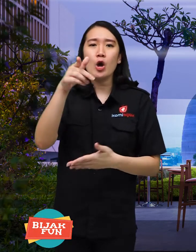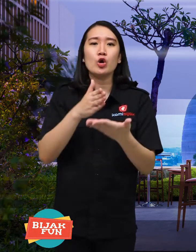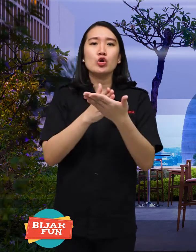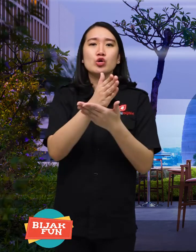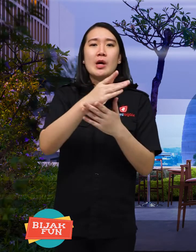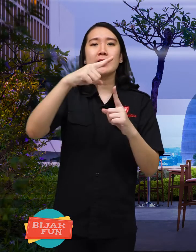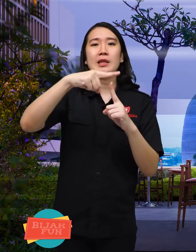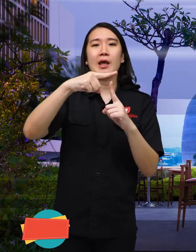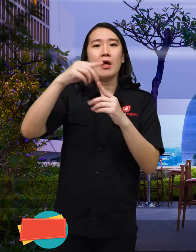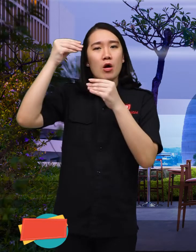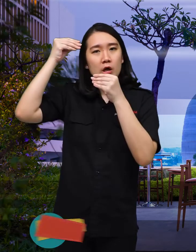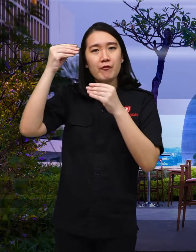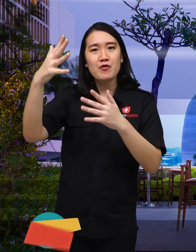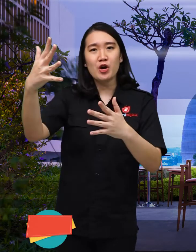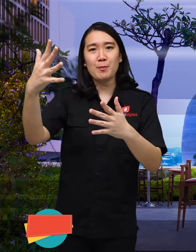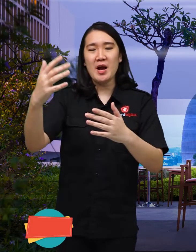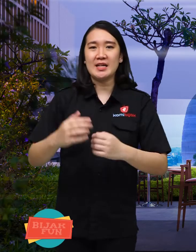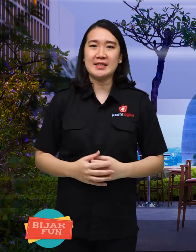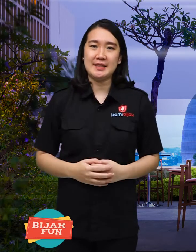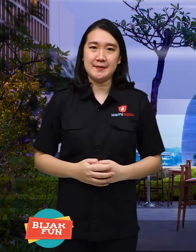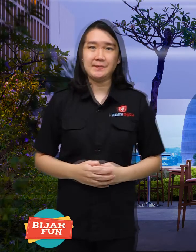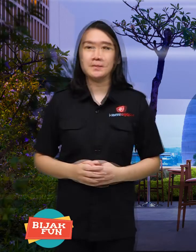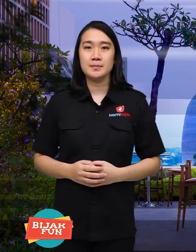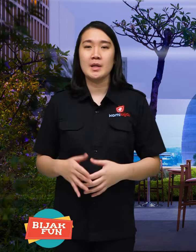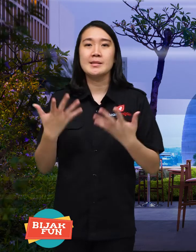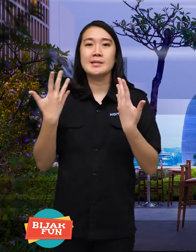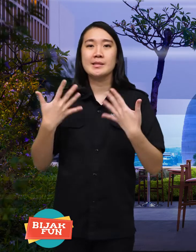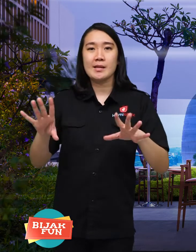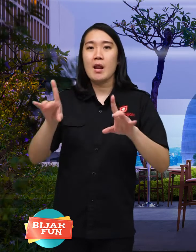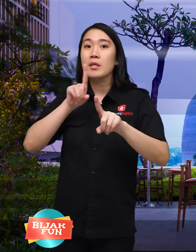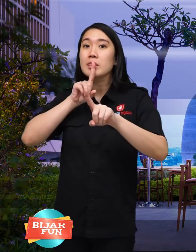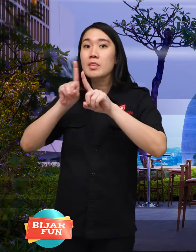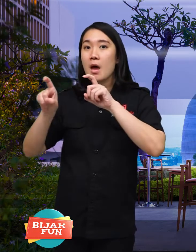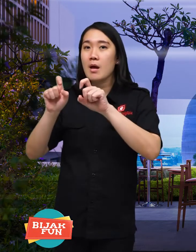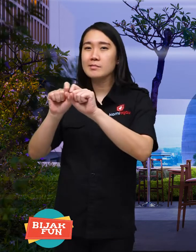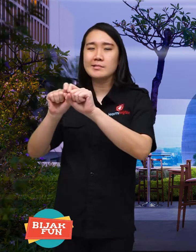After Q&A with 4 resource persons